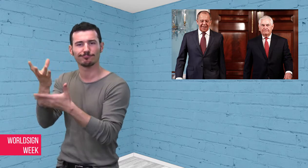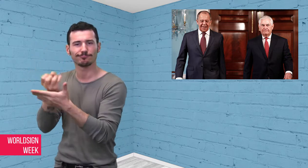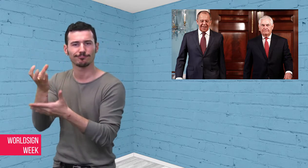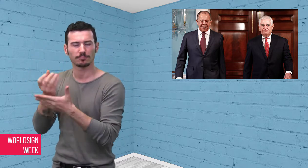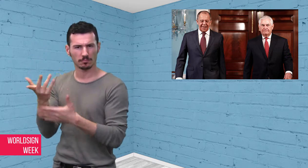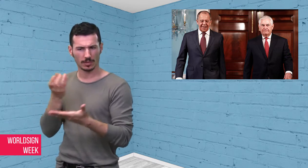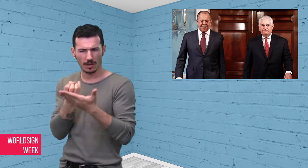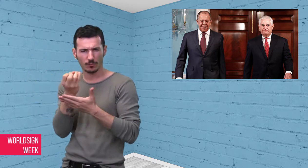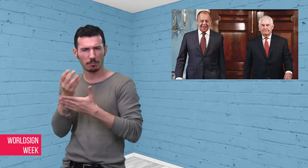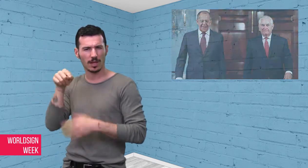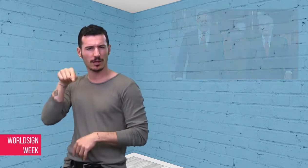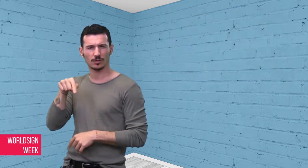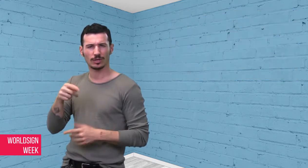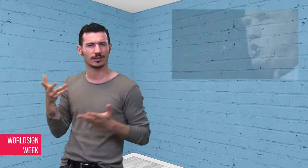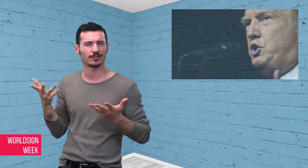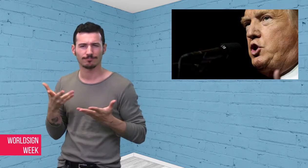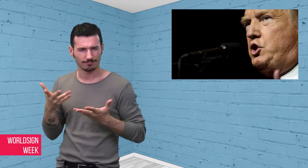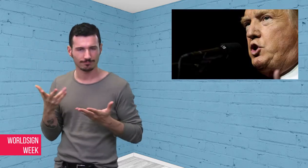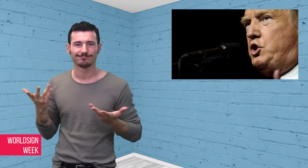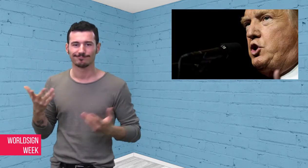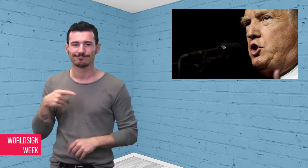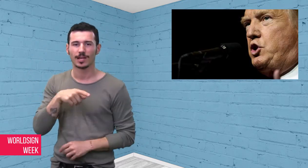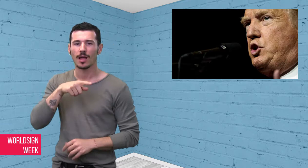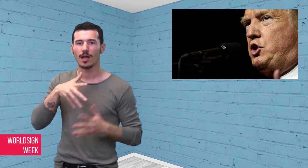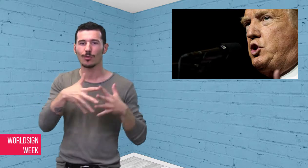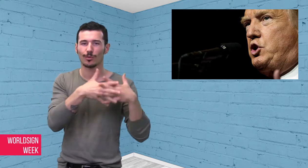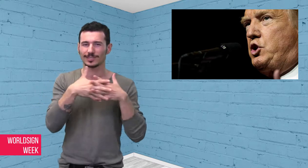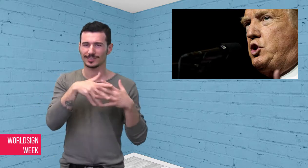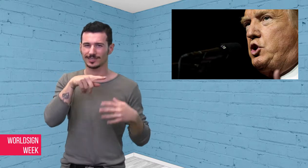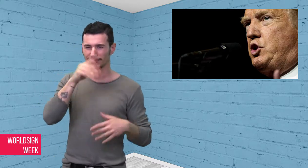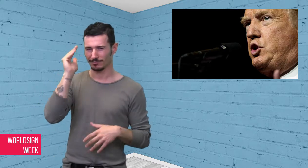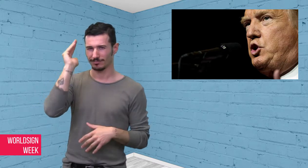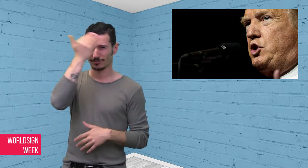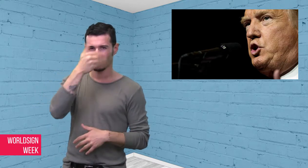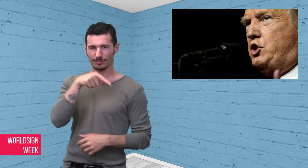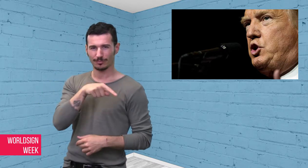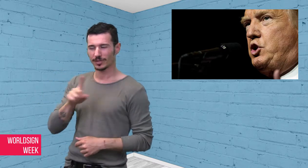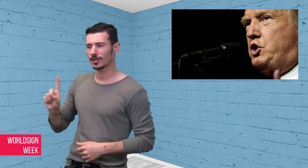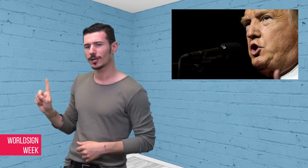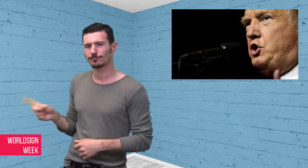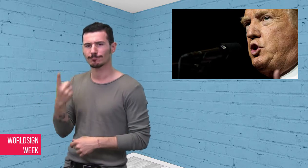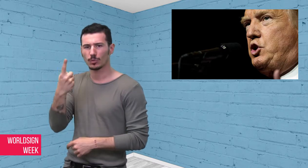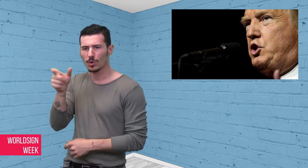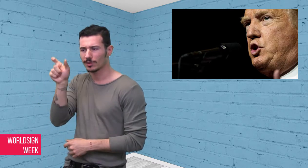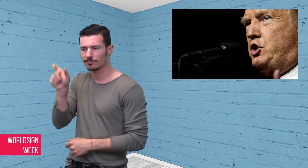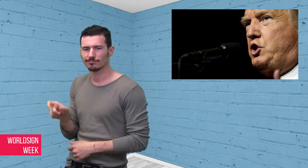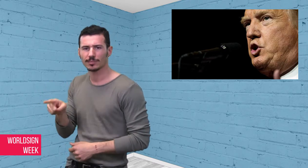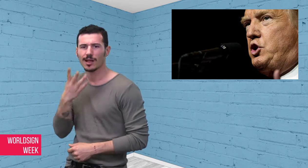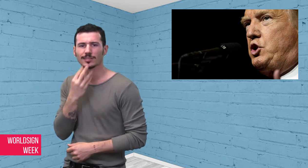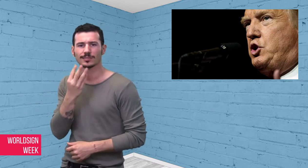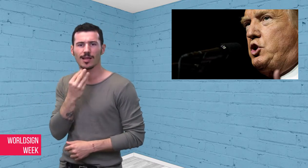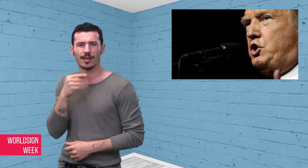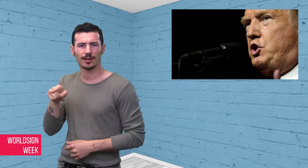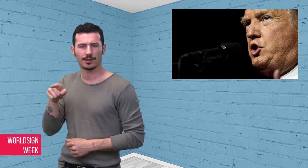Israeli spy inside ISIS at risk, according to current and former U.S.